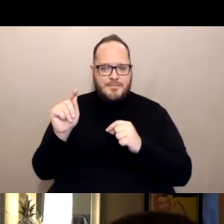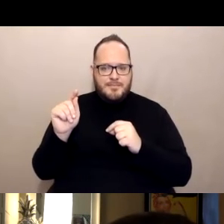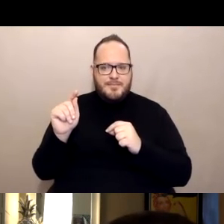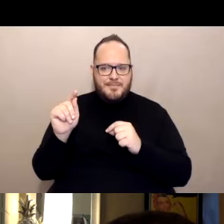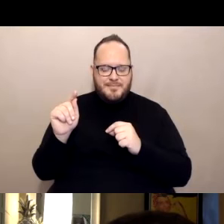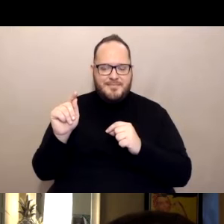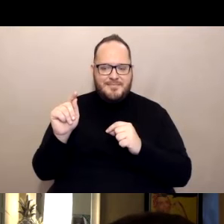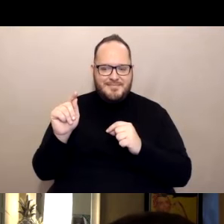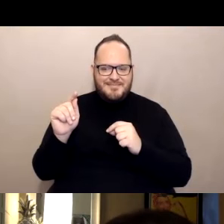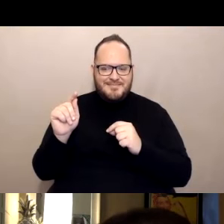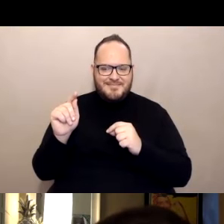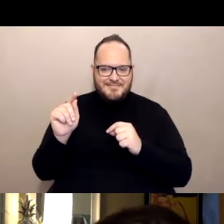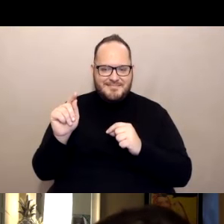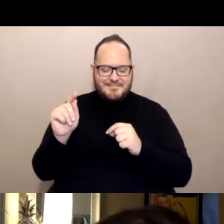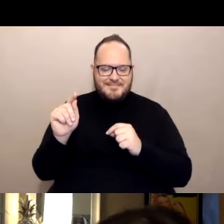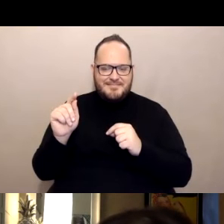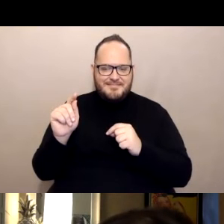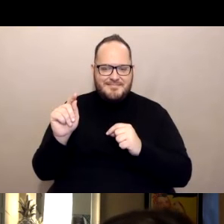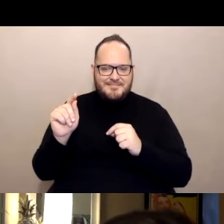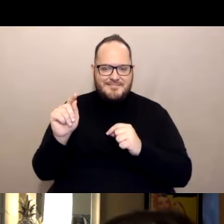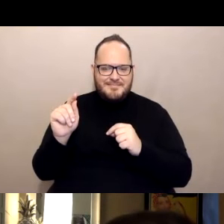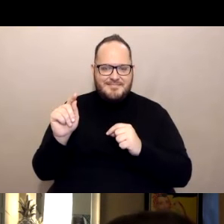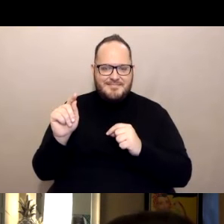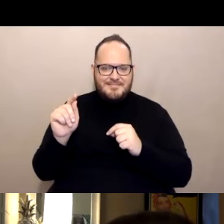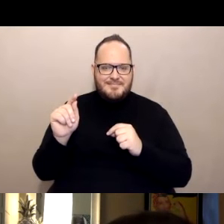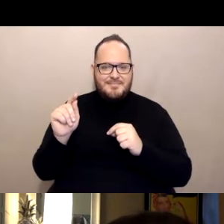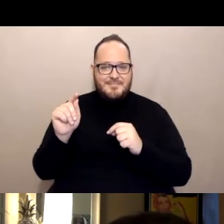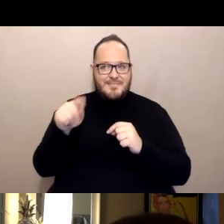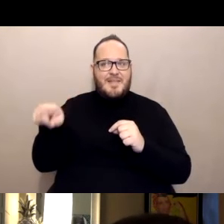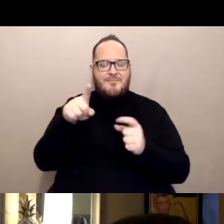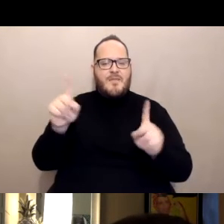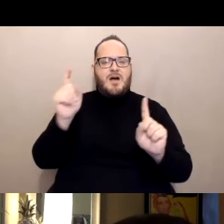how important it was.